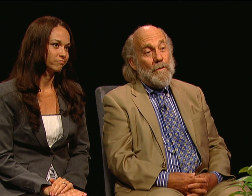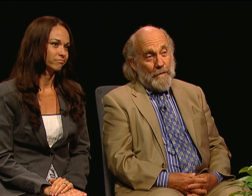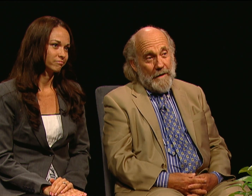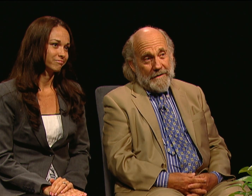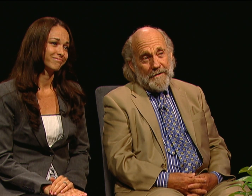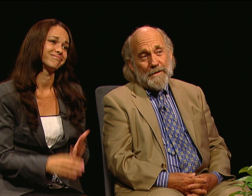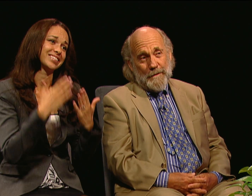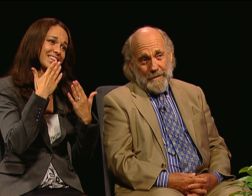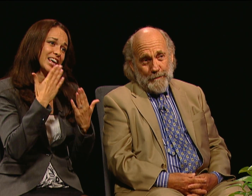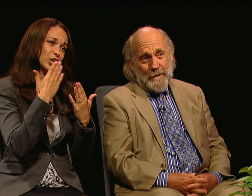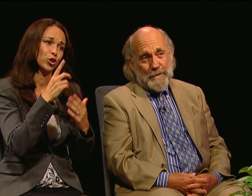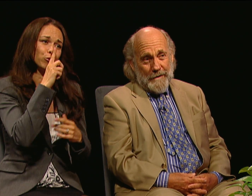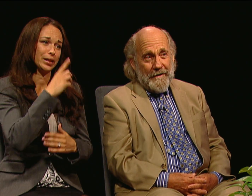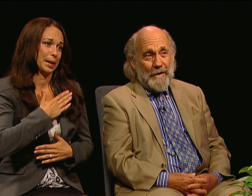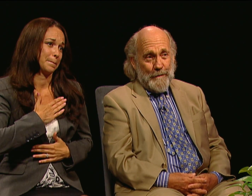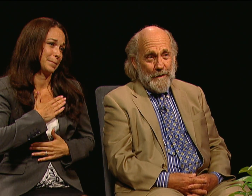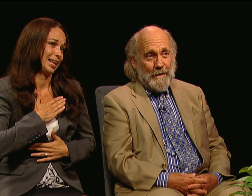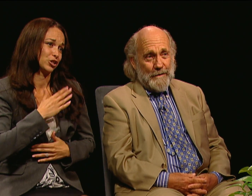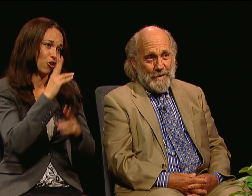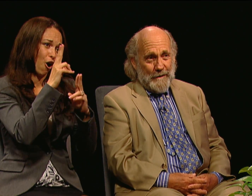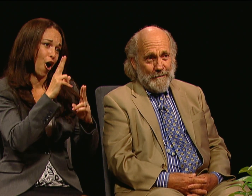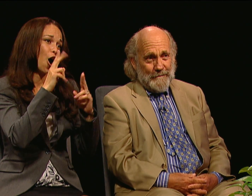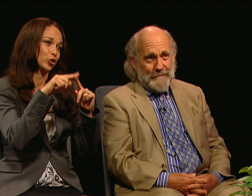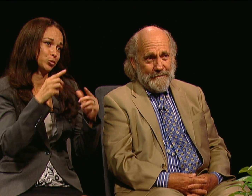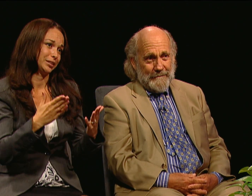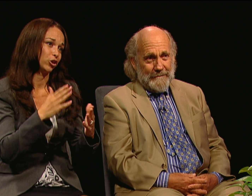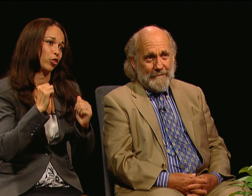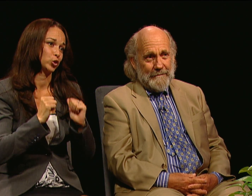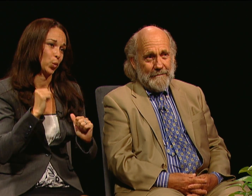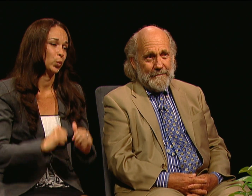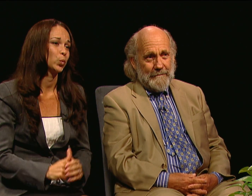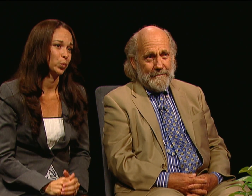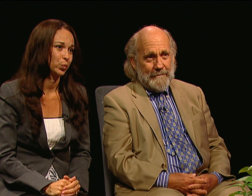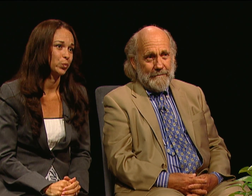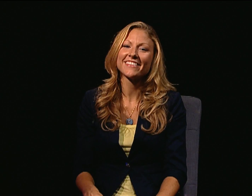WELL, THANKS AND IT'S BEEN A PLEASURE AND AN HONOR TO BE ON THIS SHOW.